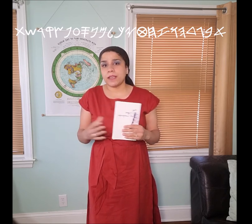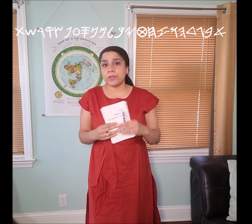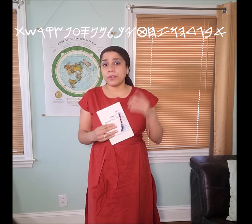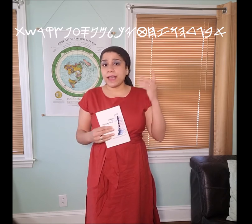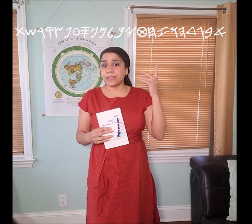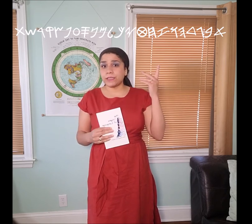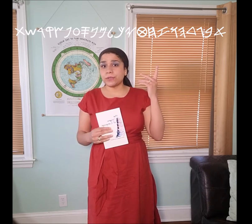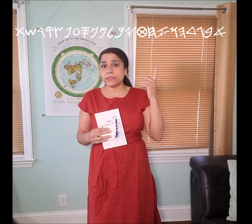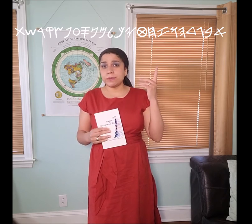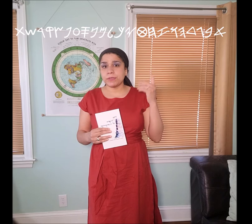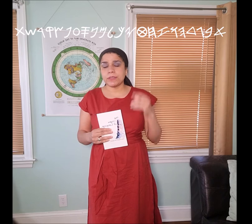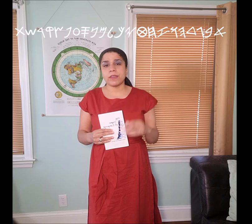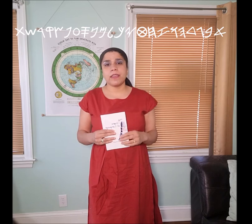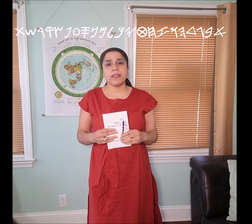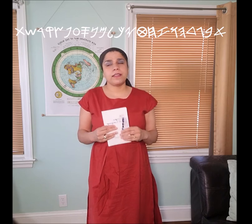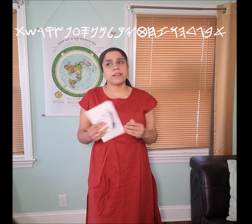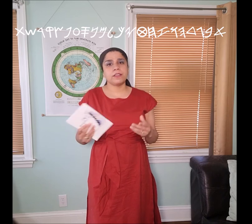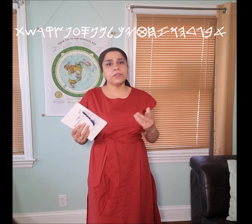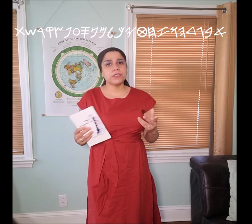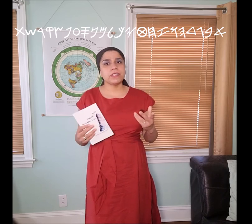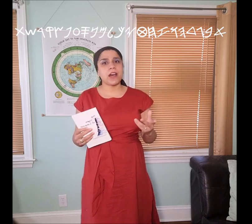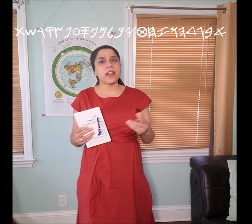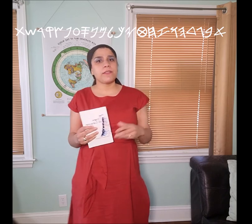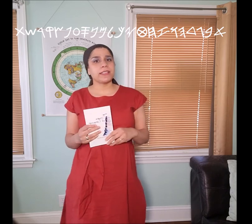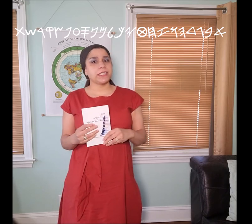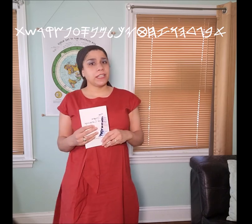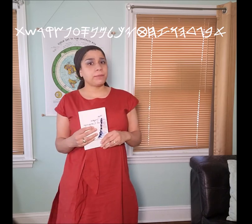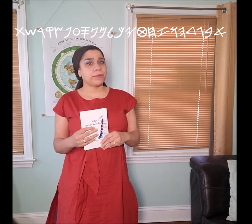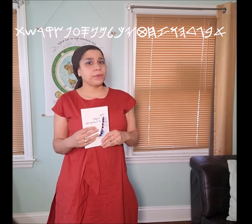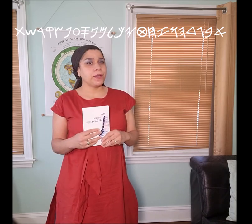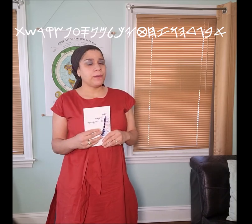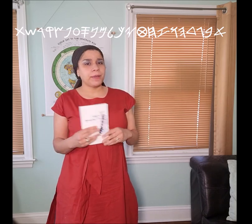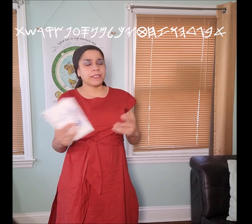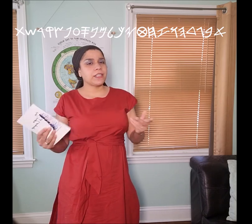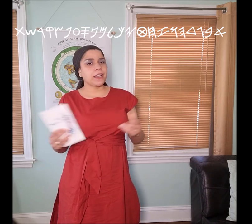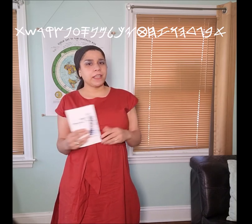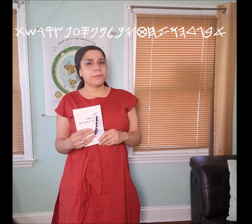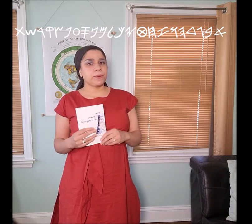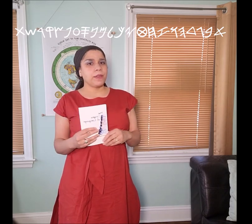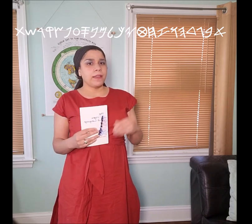utilize these symbols also, okay and they're usually thought of as Hebrew, but it's not Hebrew.